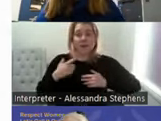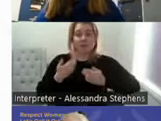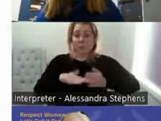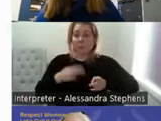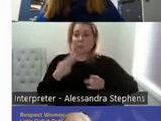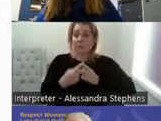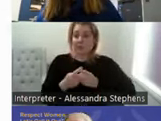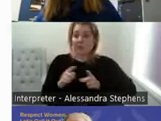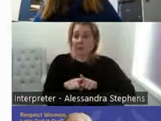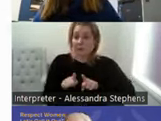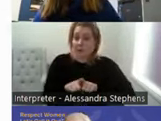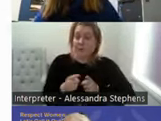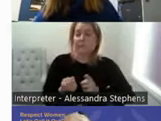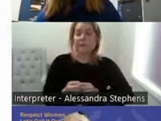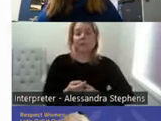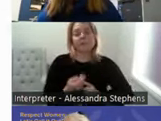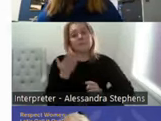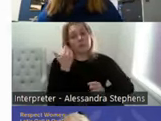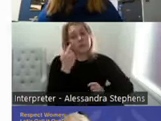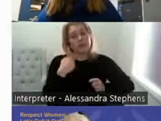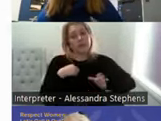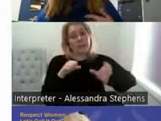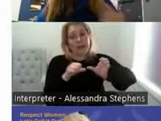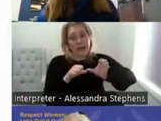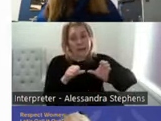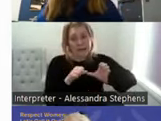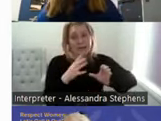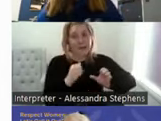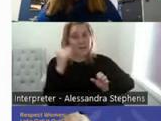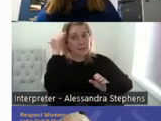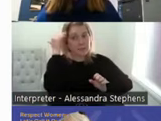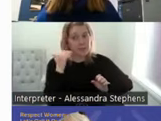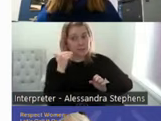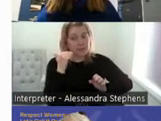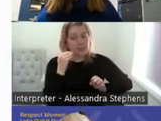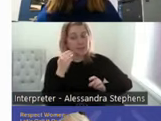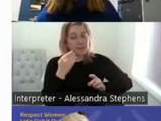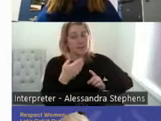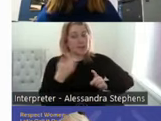big part of her life. And you know no health care professionals wanted to talk about it.